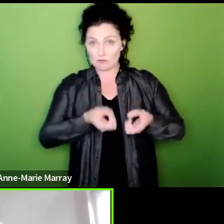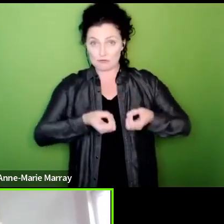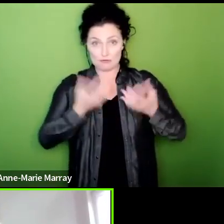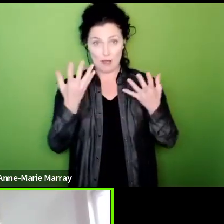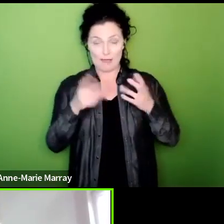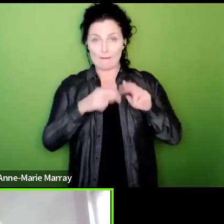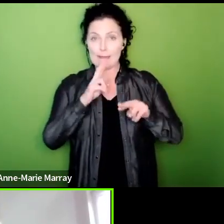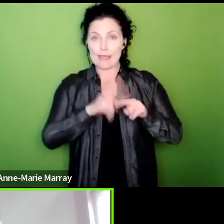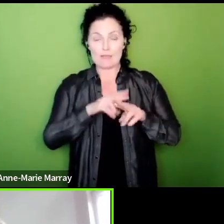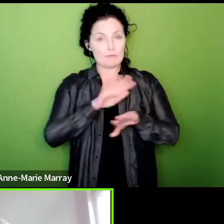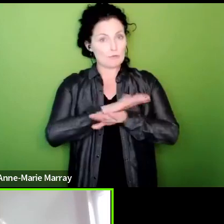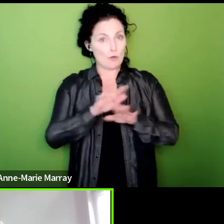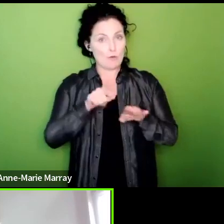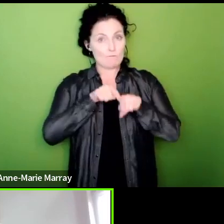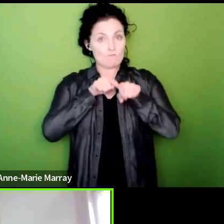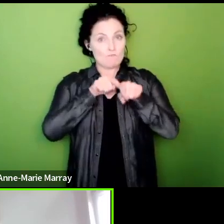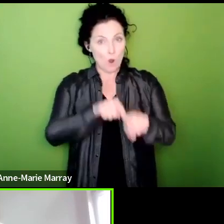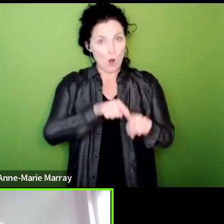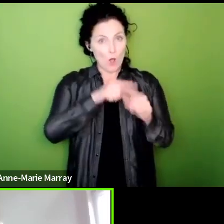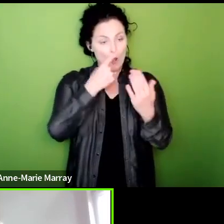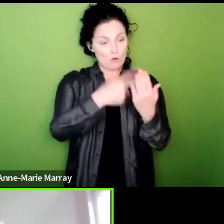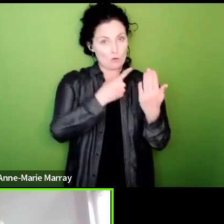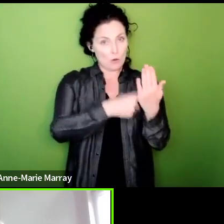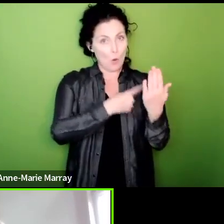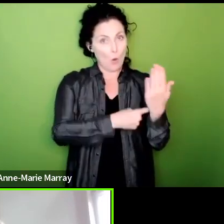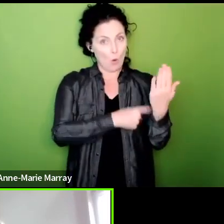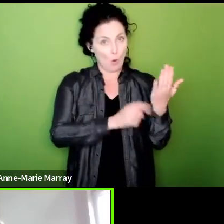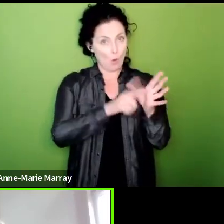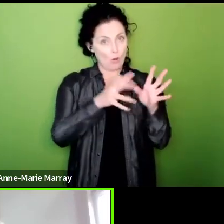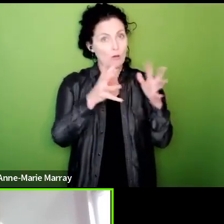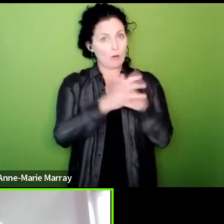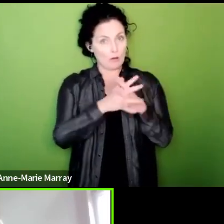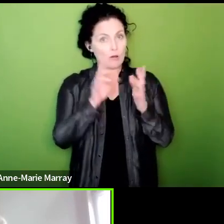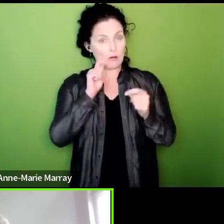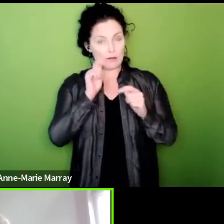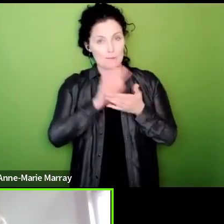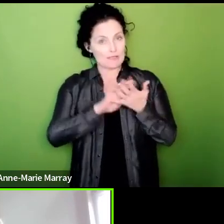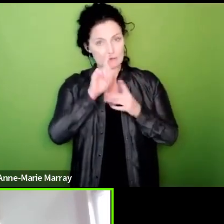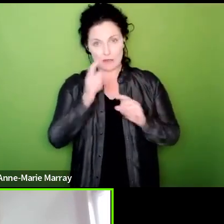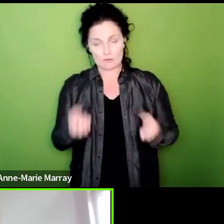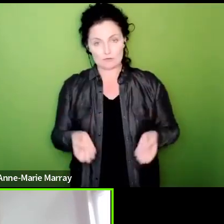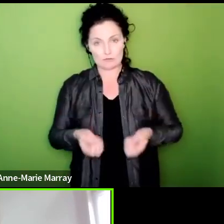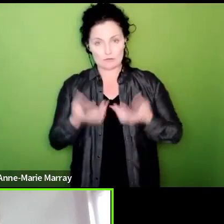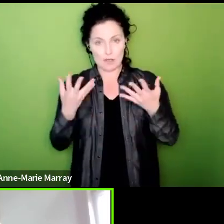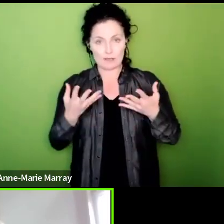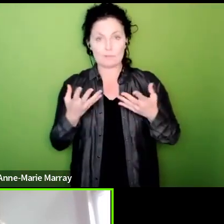so because there are 214 sets of results the union only received them at eight o'clock this morning